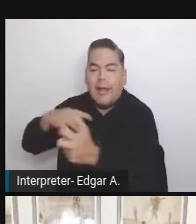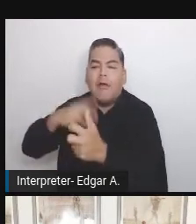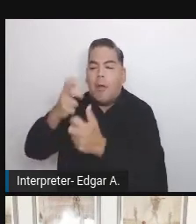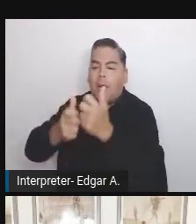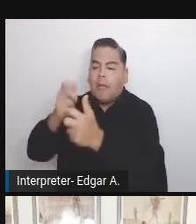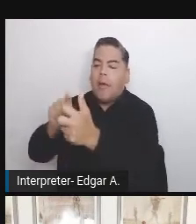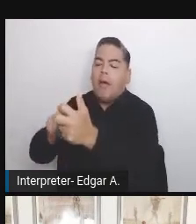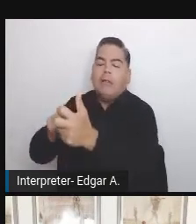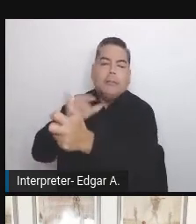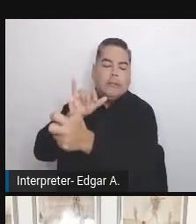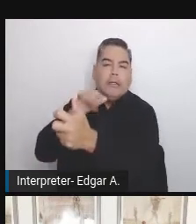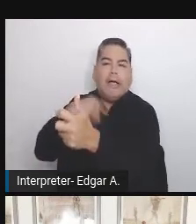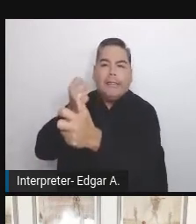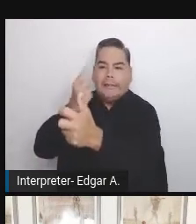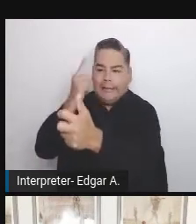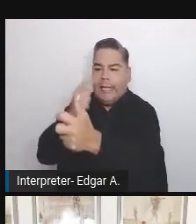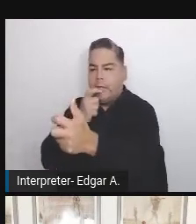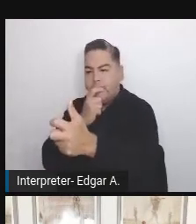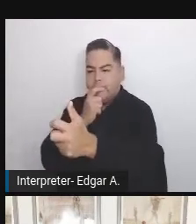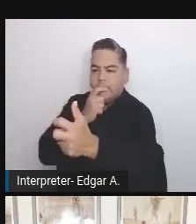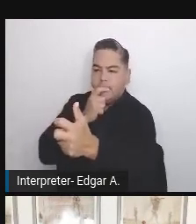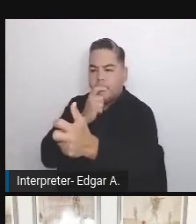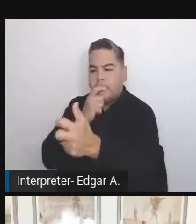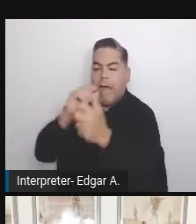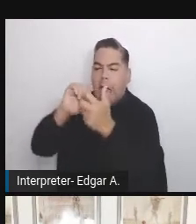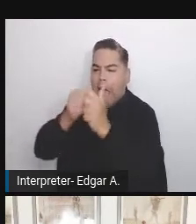to continue with your own education.